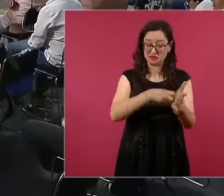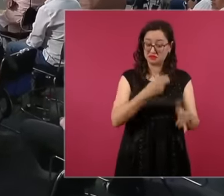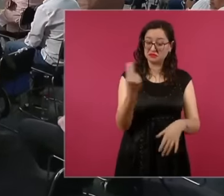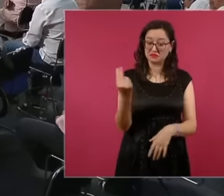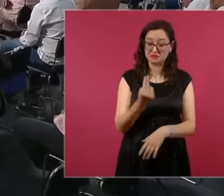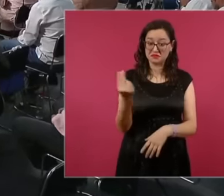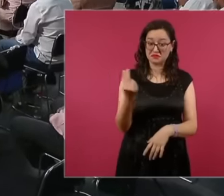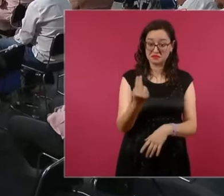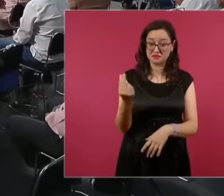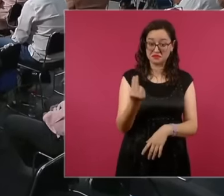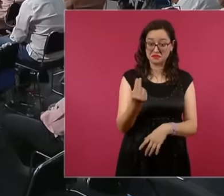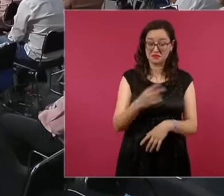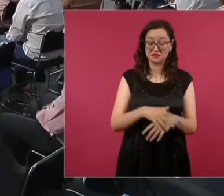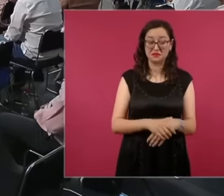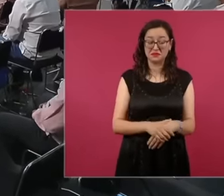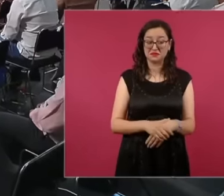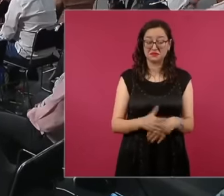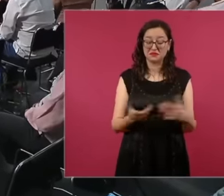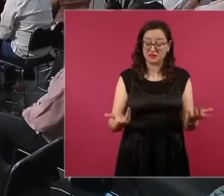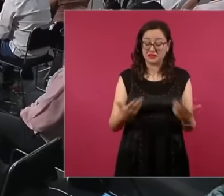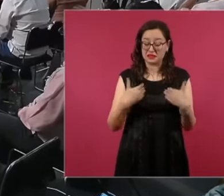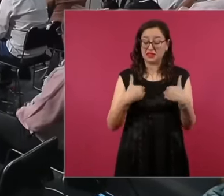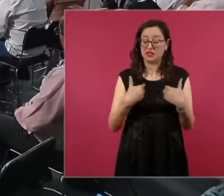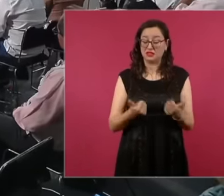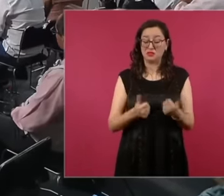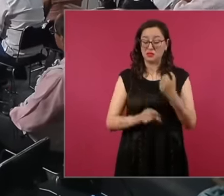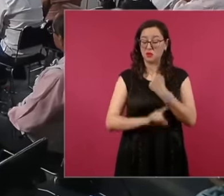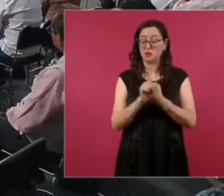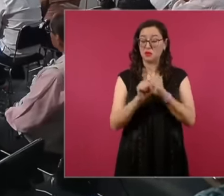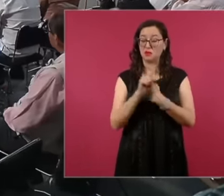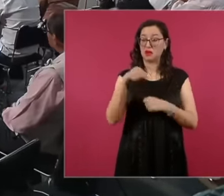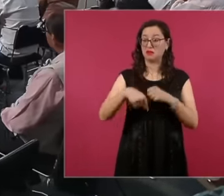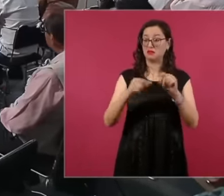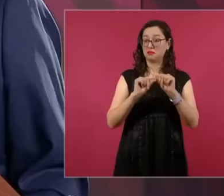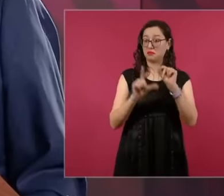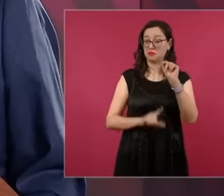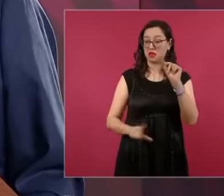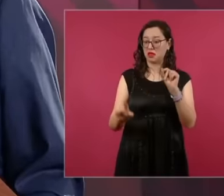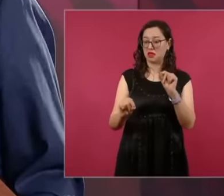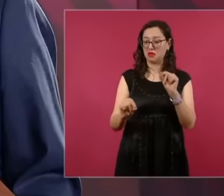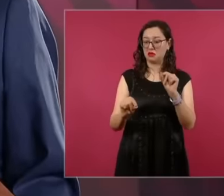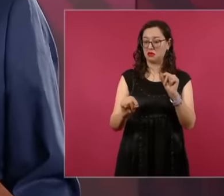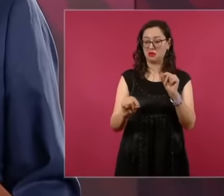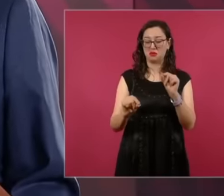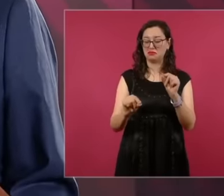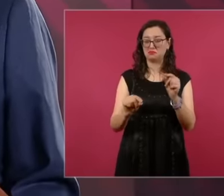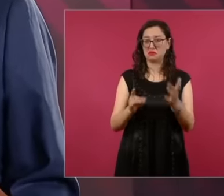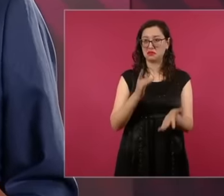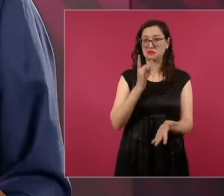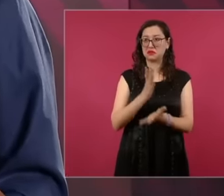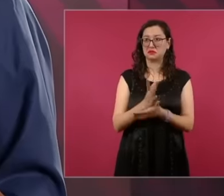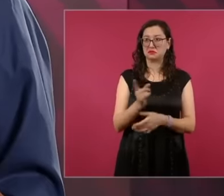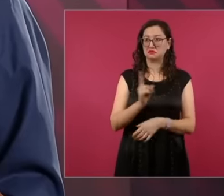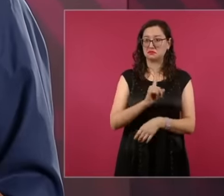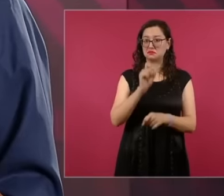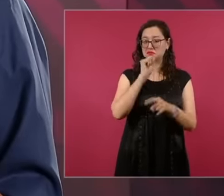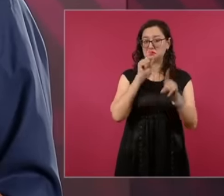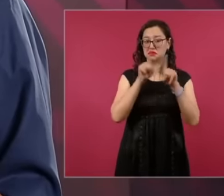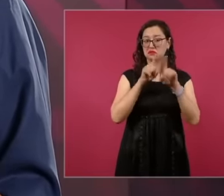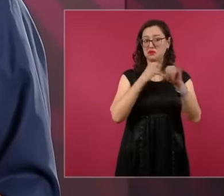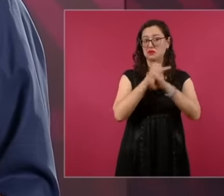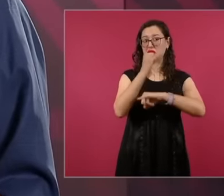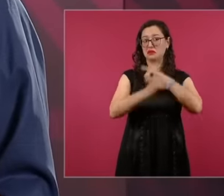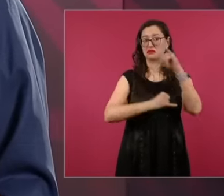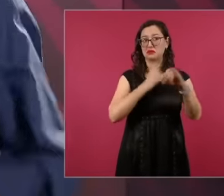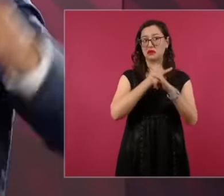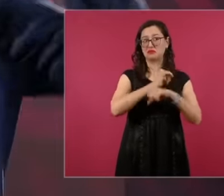It's not just Mexico, unfortunately it's national, I mean it's international, it's